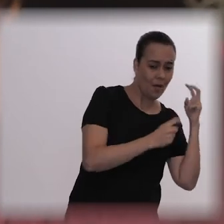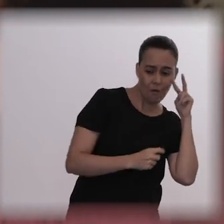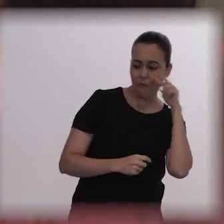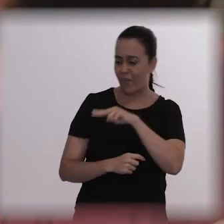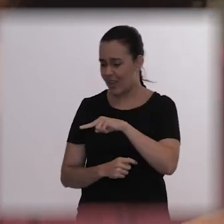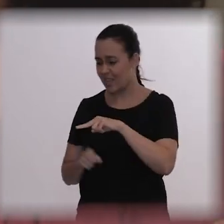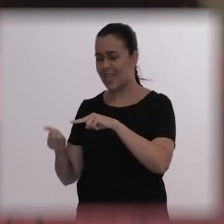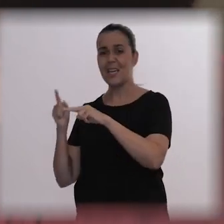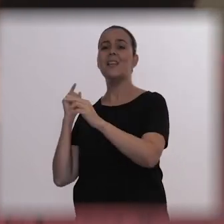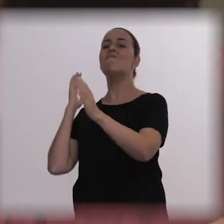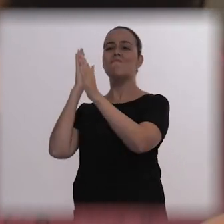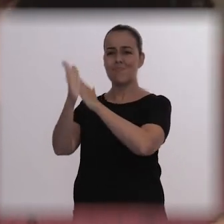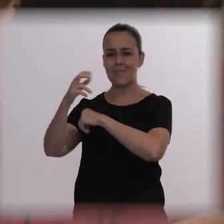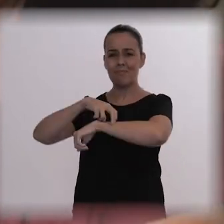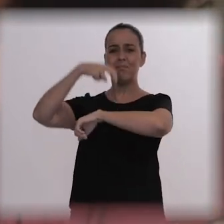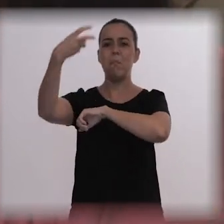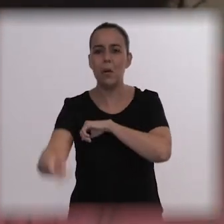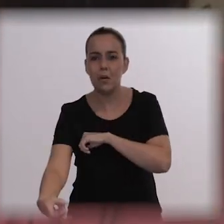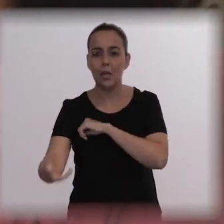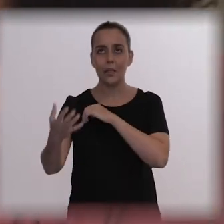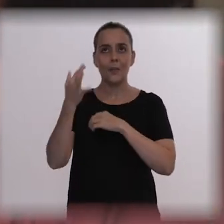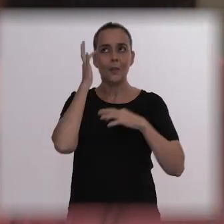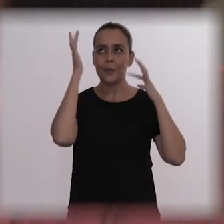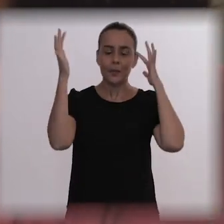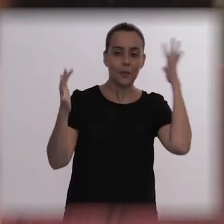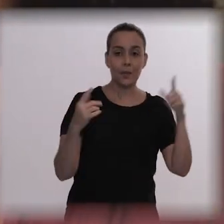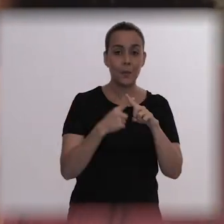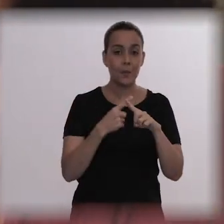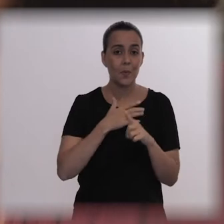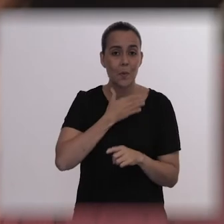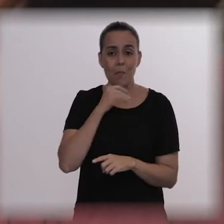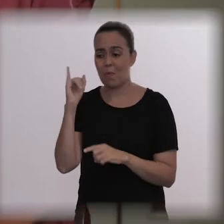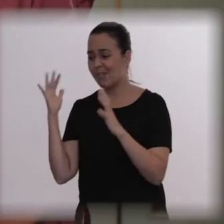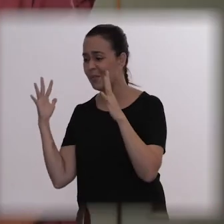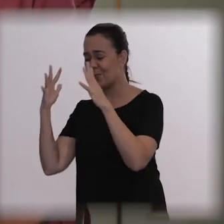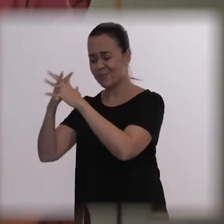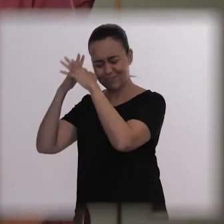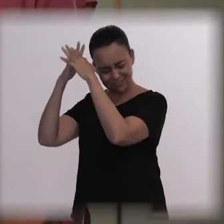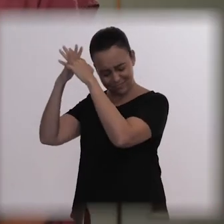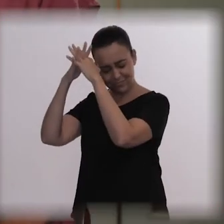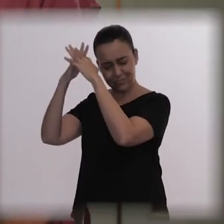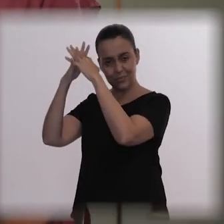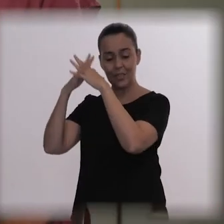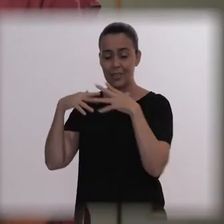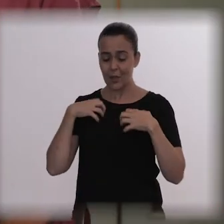maybe this was his plan and that's why he was so confused. So, I think I would have this doubt,